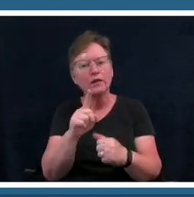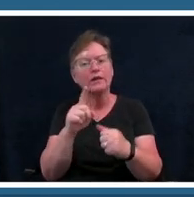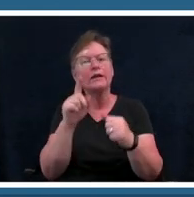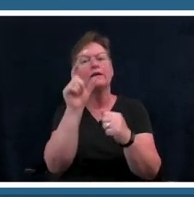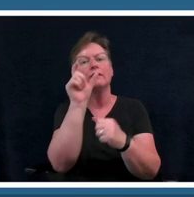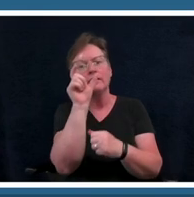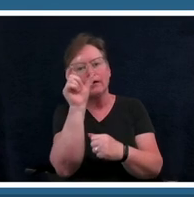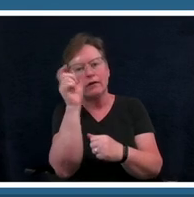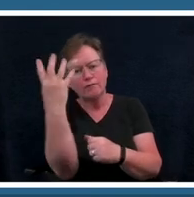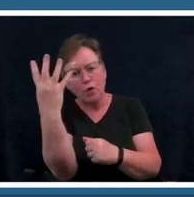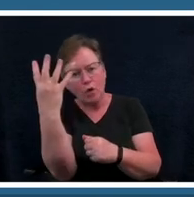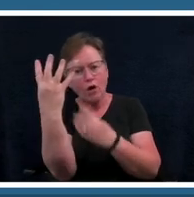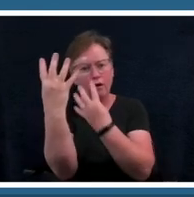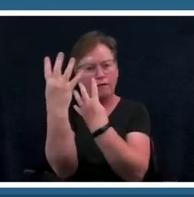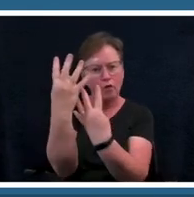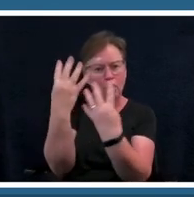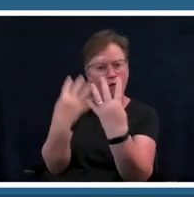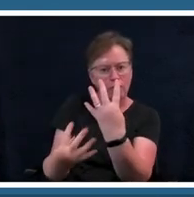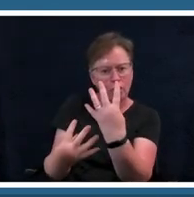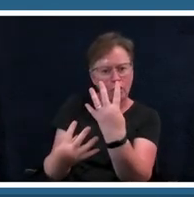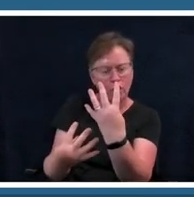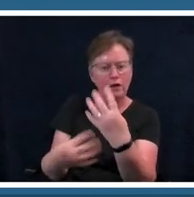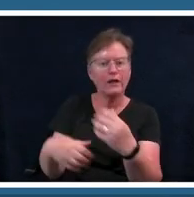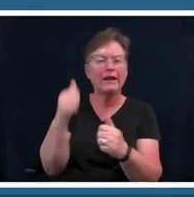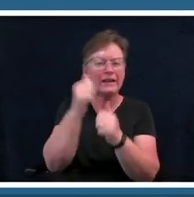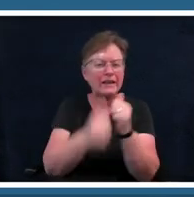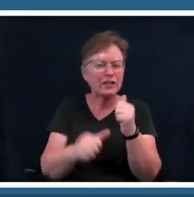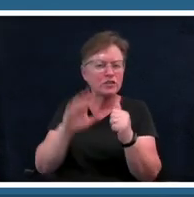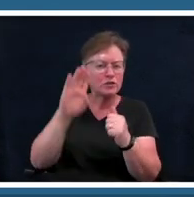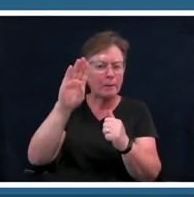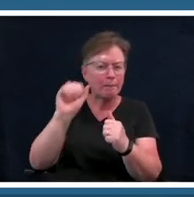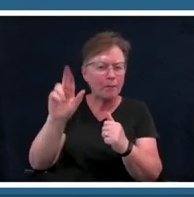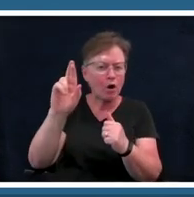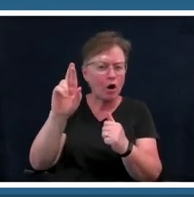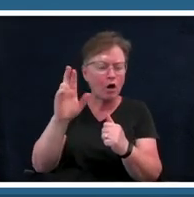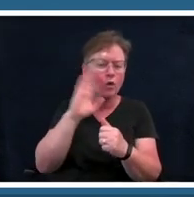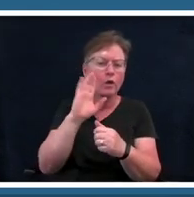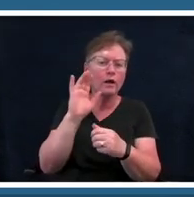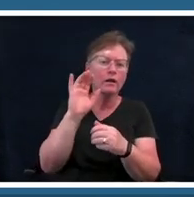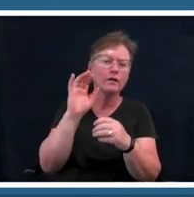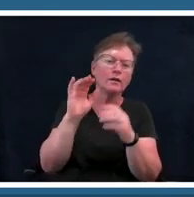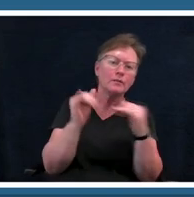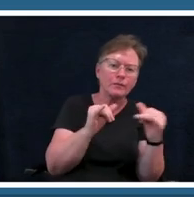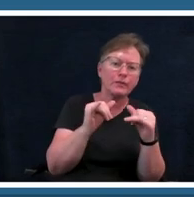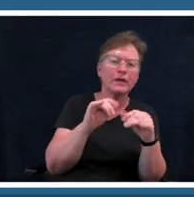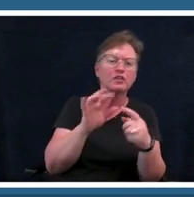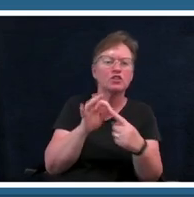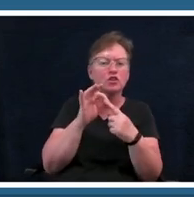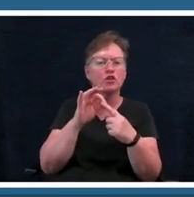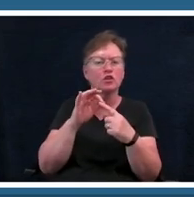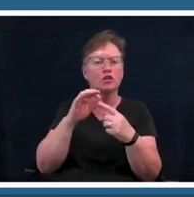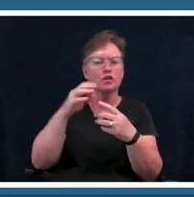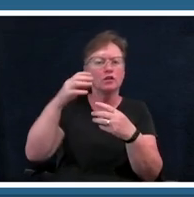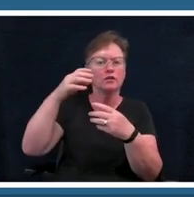each bar is going to play a certain chord those chords are the one chord the